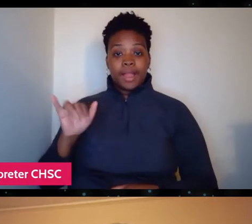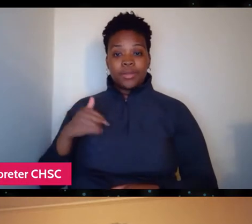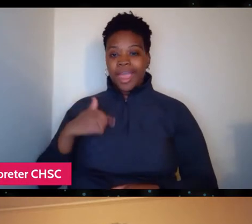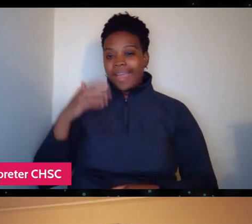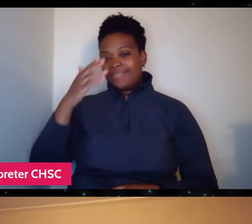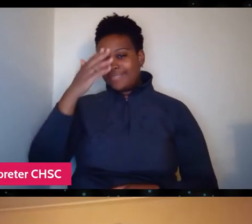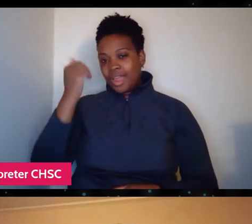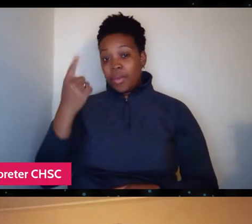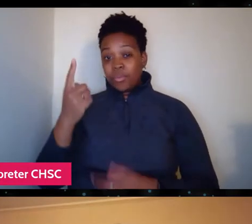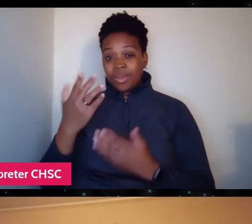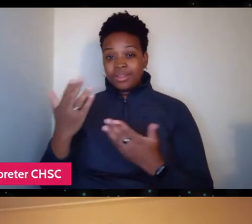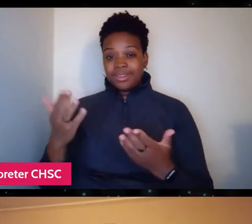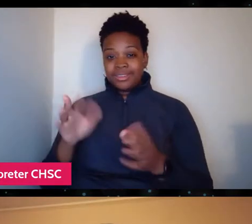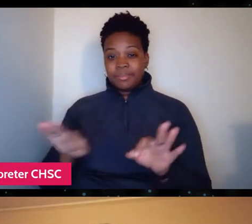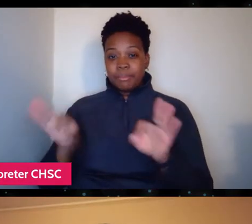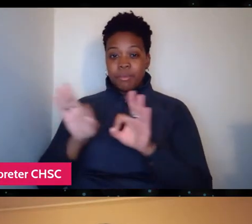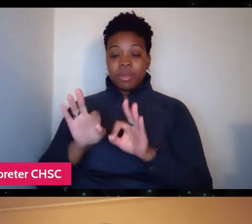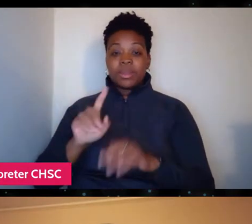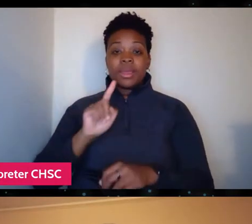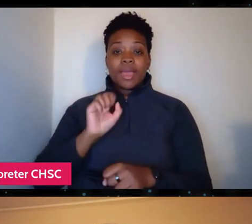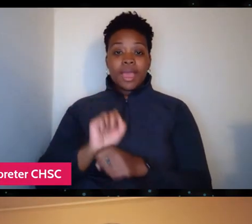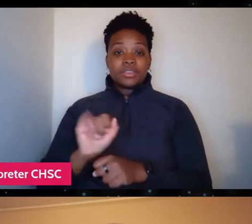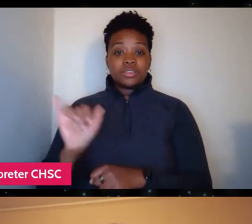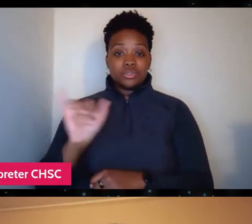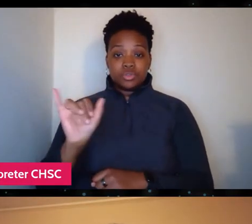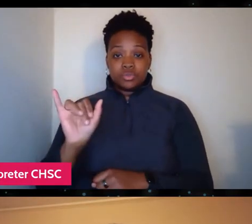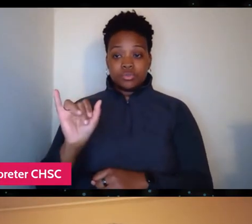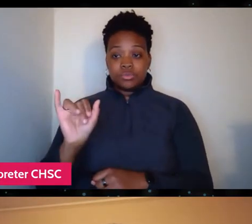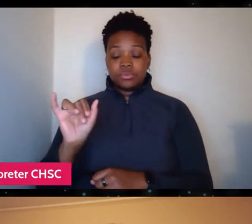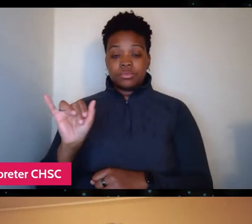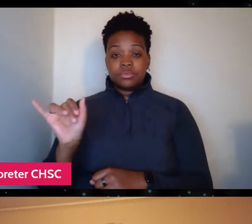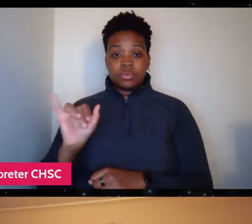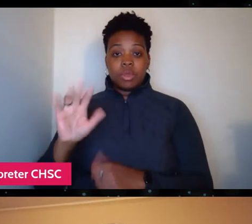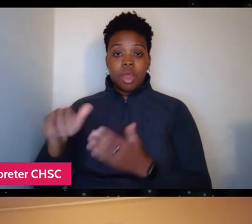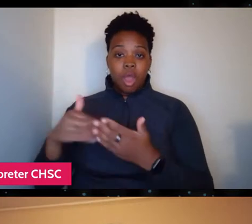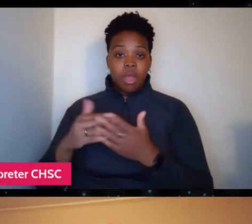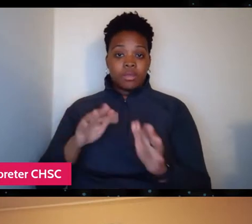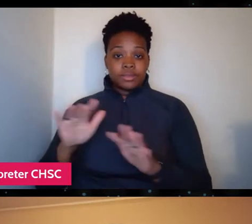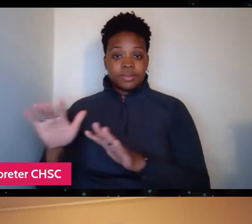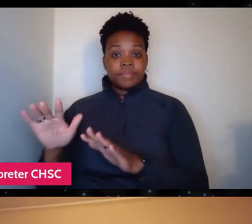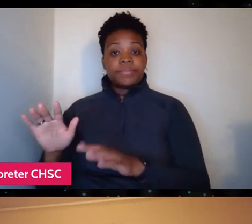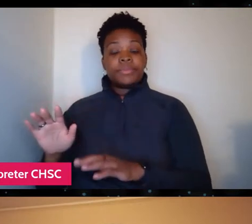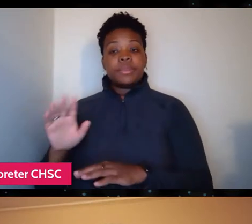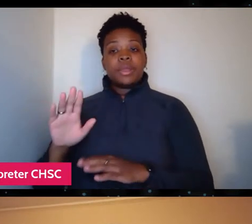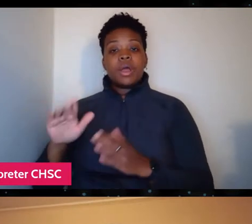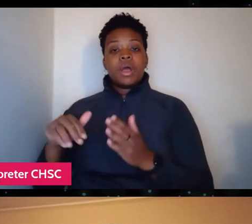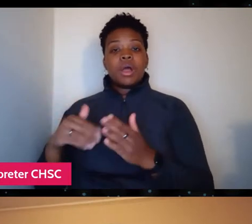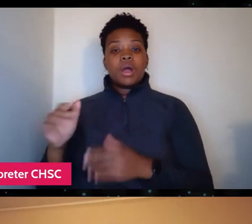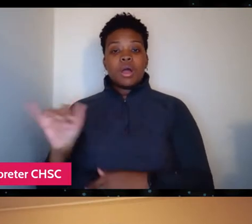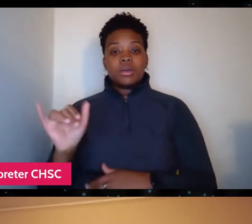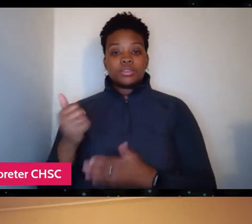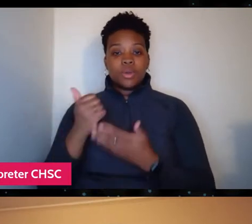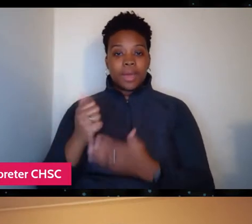and that's actually, as well as doing all of this they also helped to staff drive-in COVID testing sites